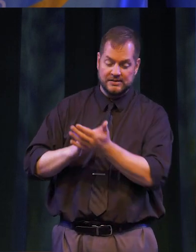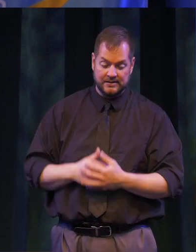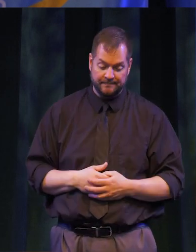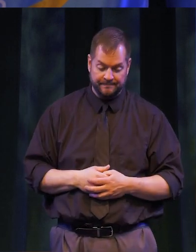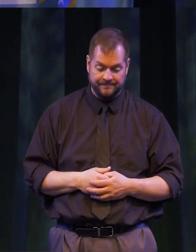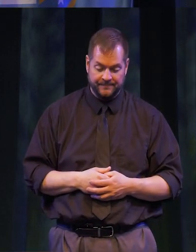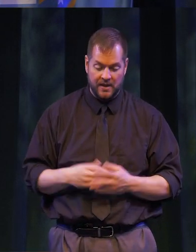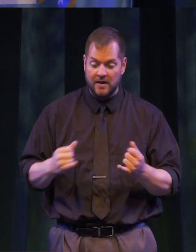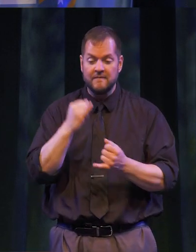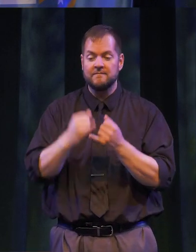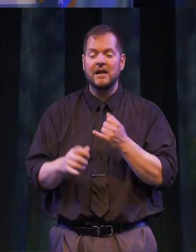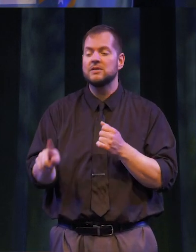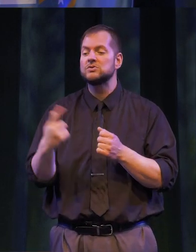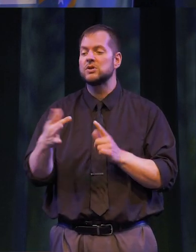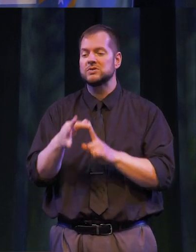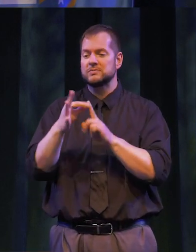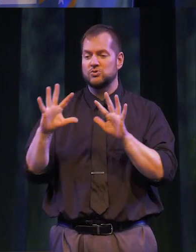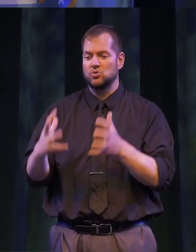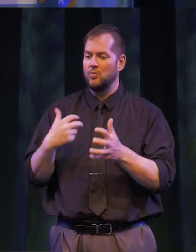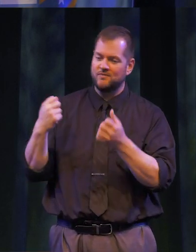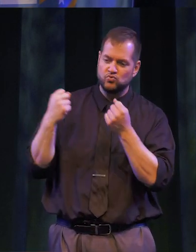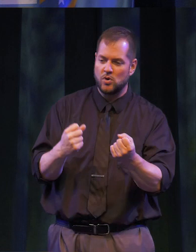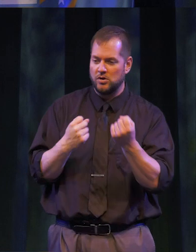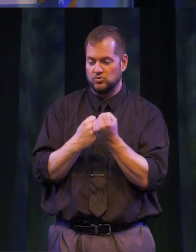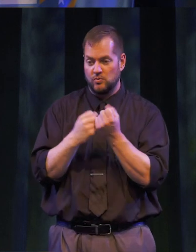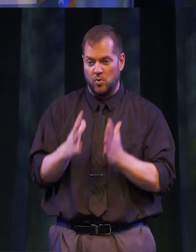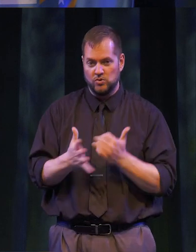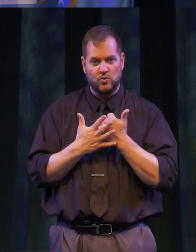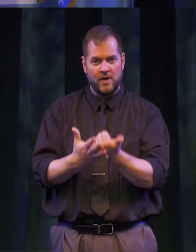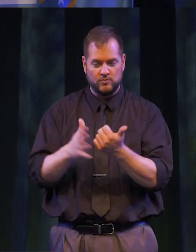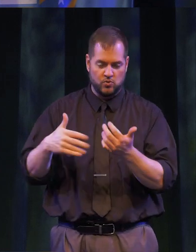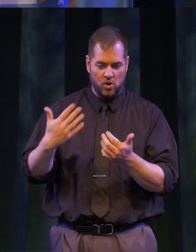FINALLY, THERE IS ANOTHER SPECIAL GROUP OF STRONG SUPPORTERS WHO HELPED YOU ALONG YOUR